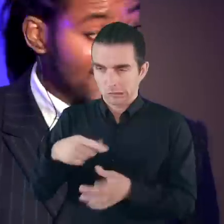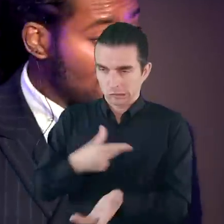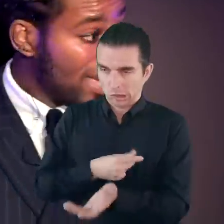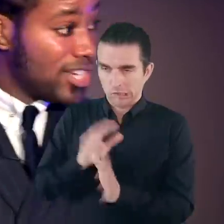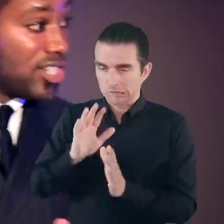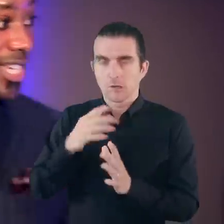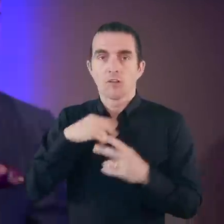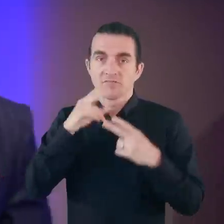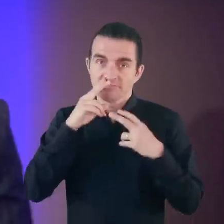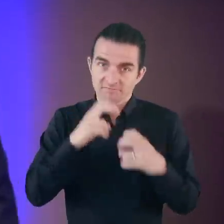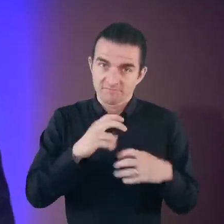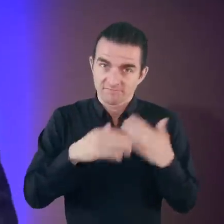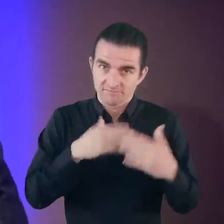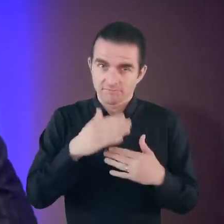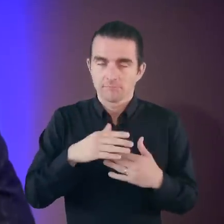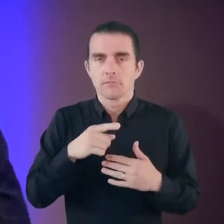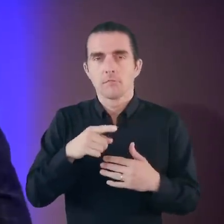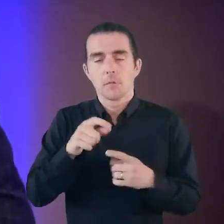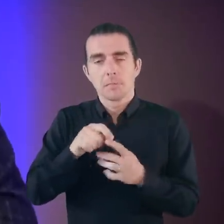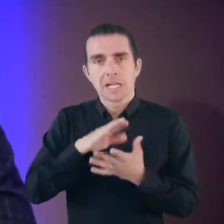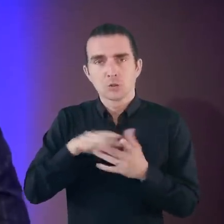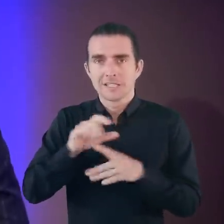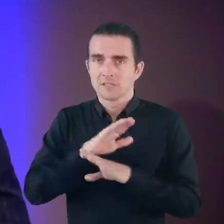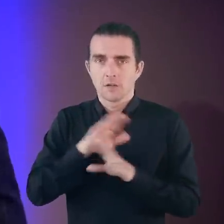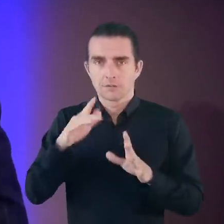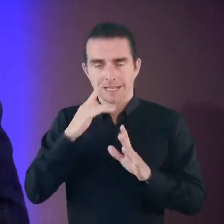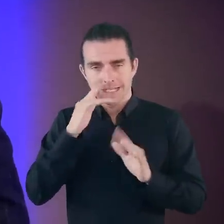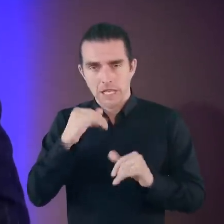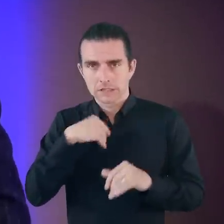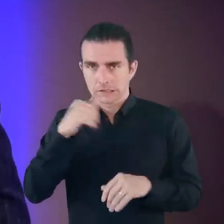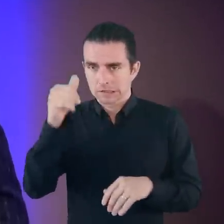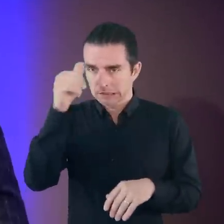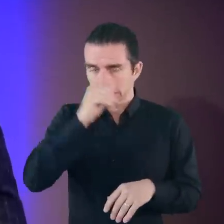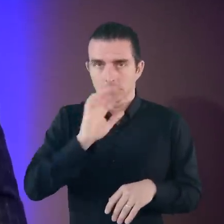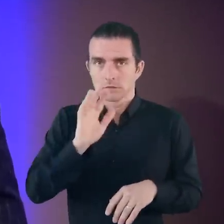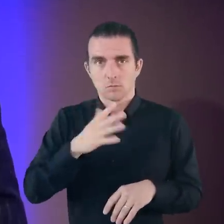Now a Ph.D just to be clear, is not a test of intelligence, it’s a test of endurance.